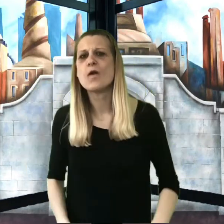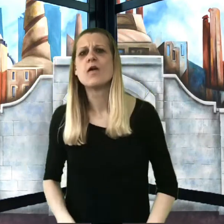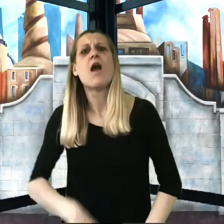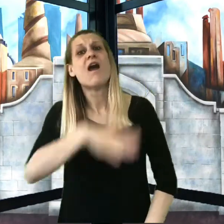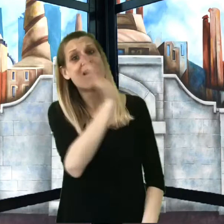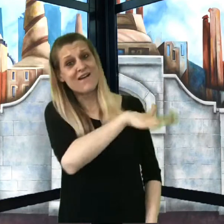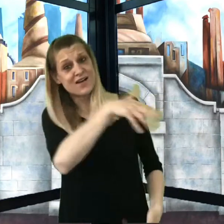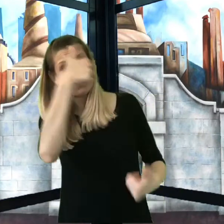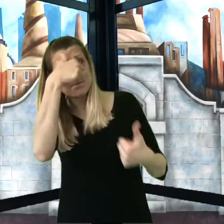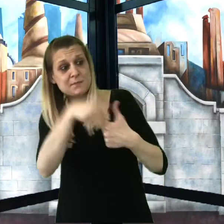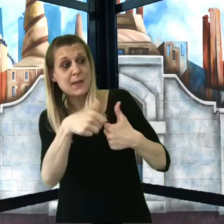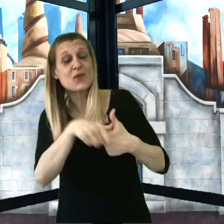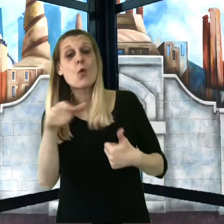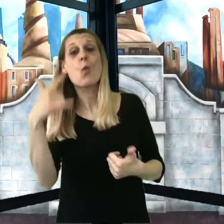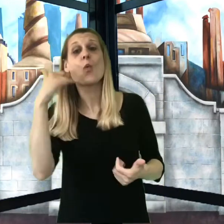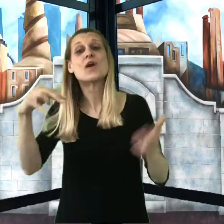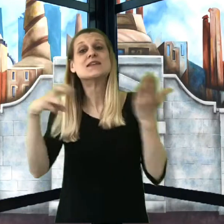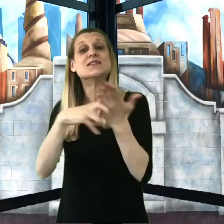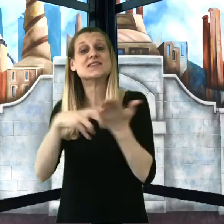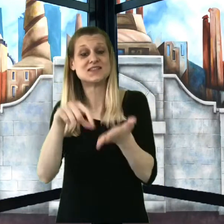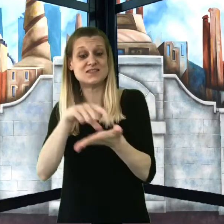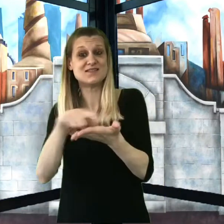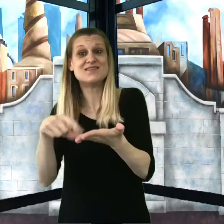"Don’t you remember what it said on the Golden Tickets?